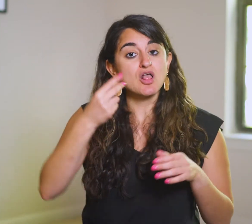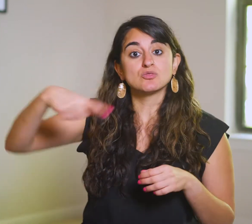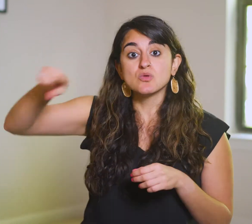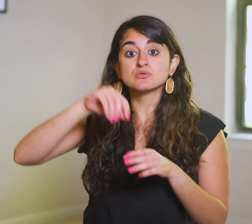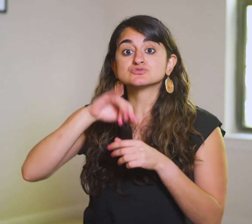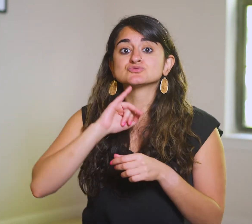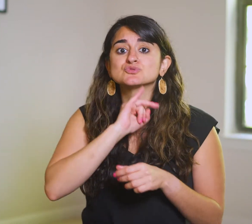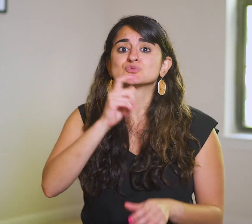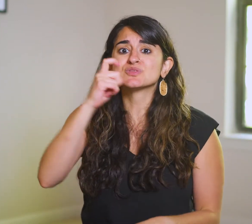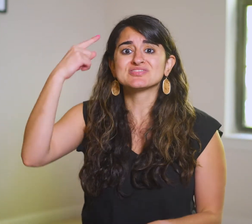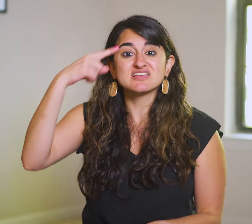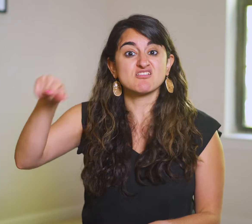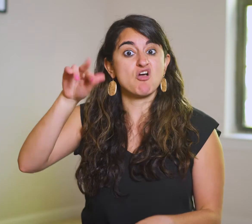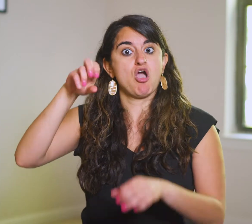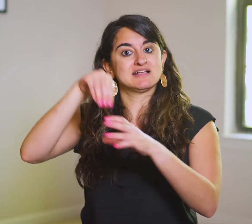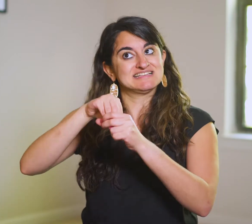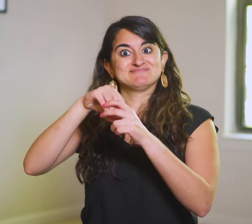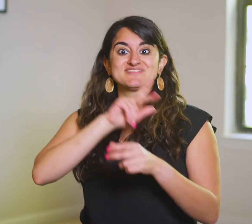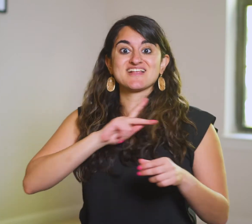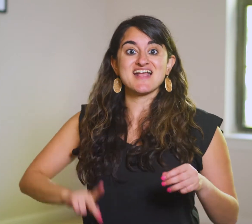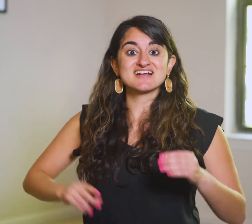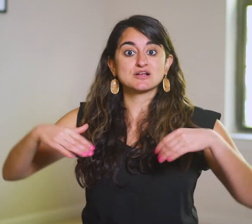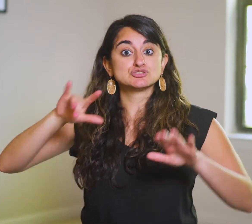And those in Israel who think they’re in the Kingdom